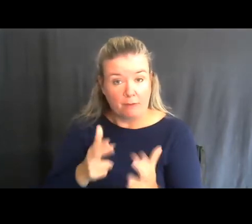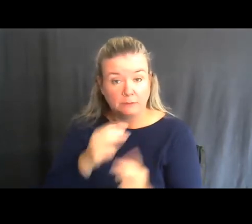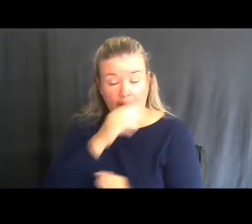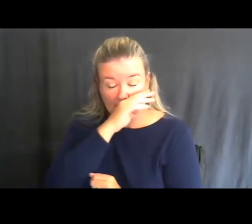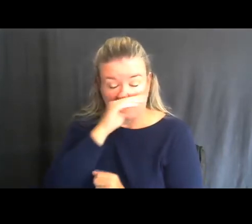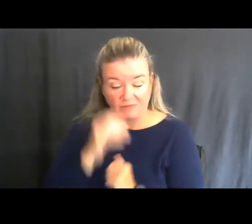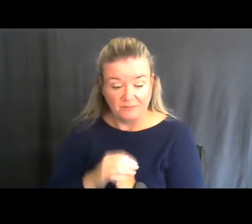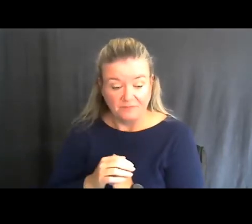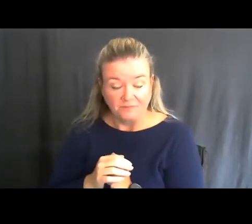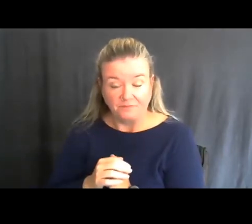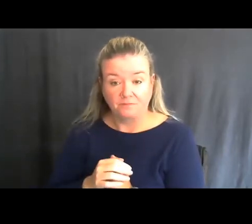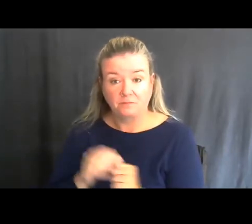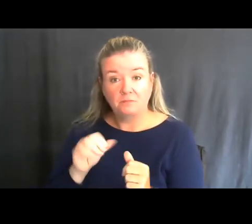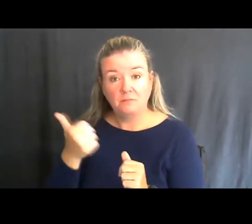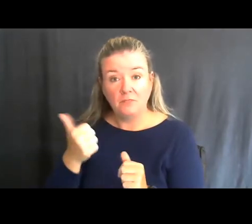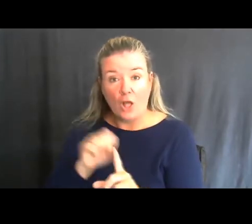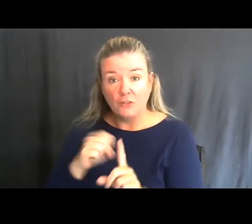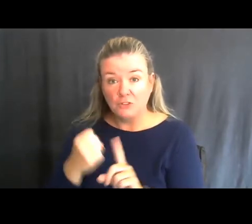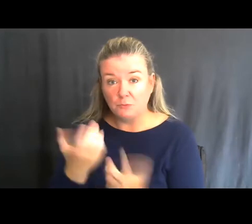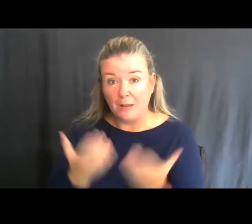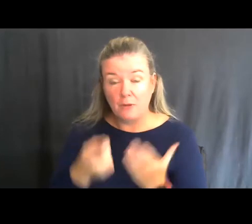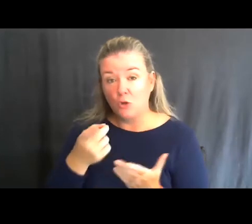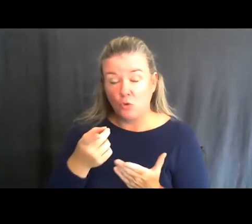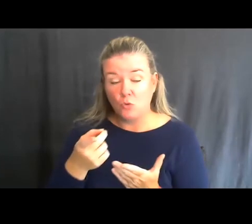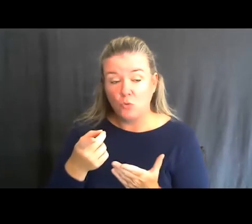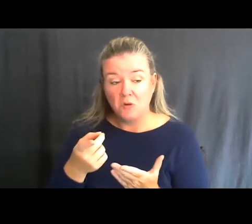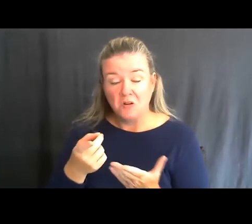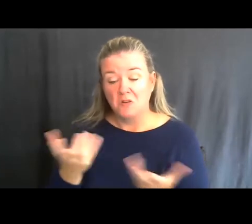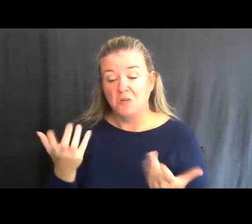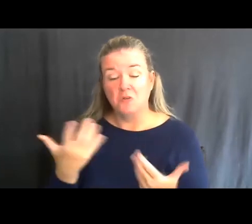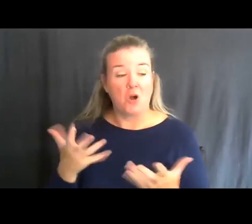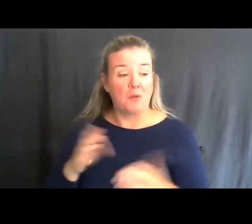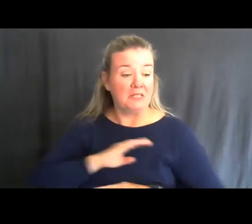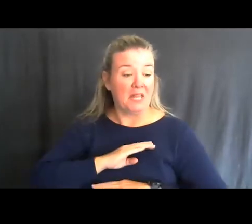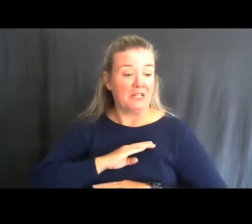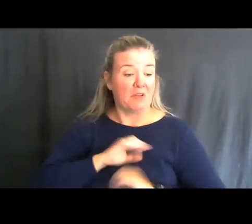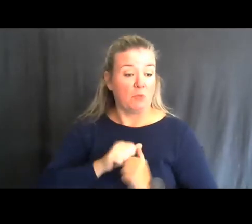And in other cases, you might be certainly satisfied with the amenities that we already